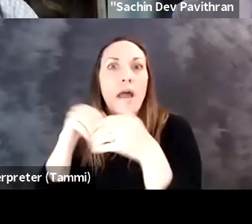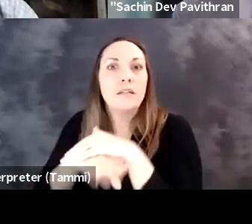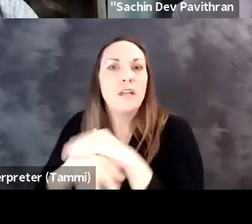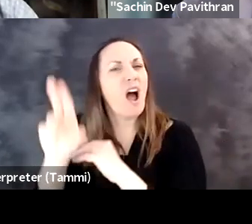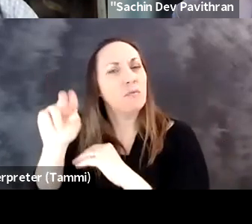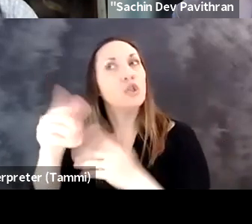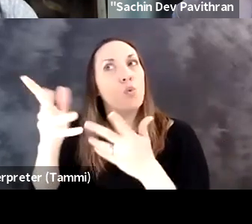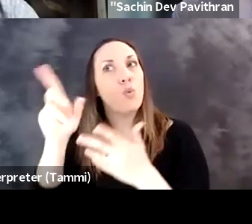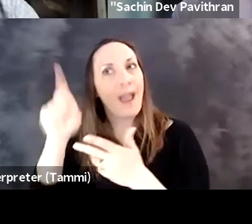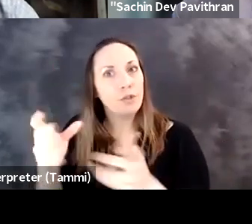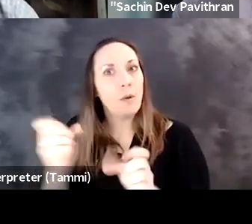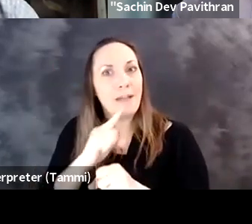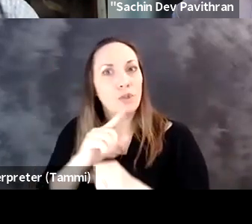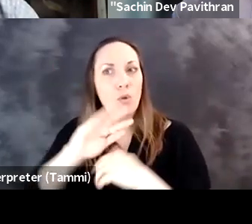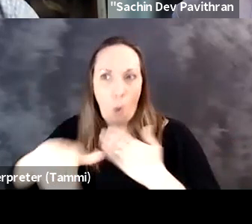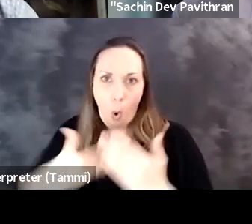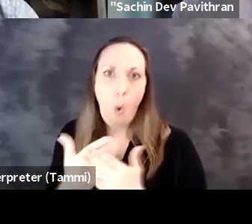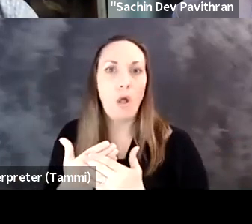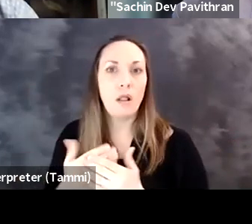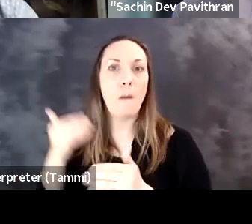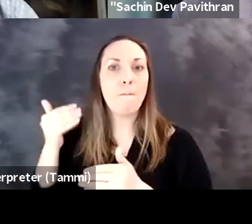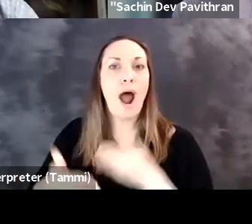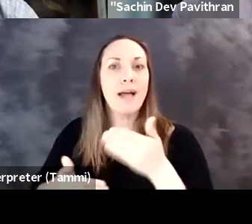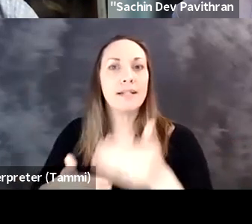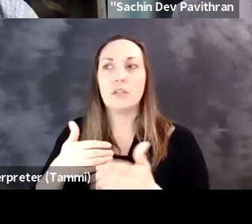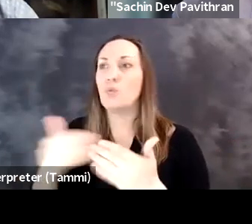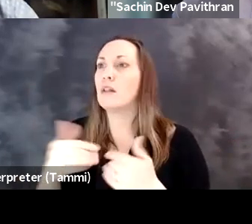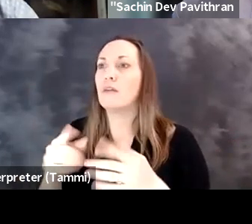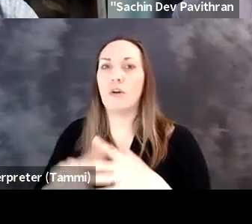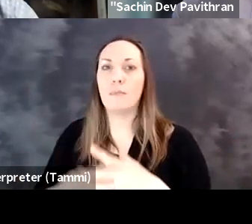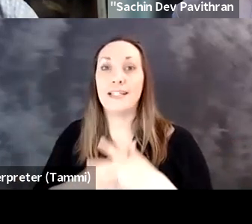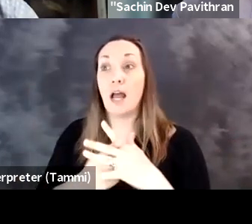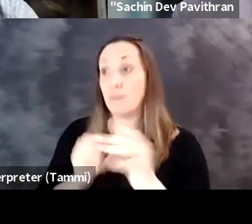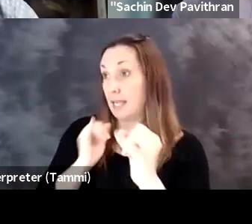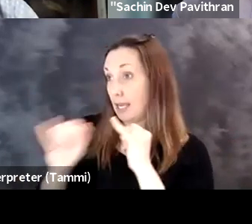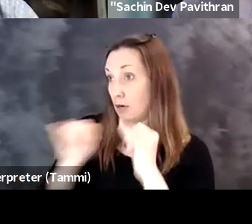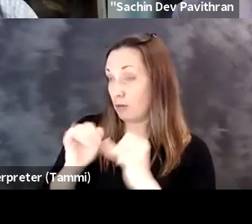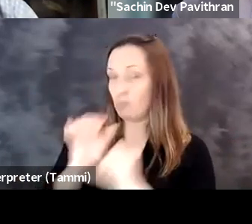accessibility, it's not just certain aspects of it, you know, you need to